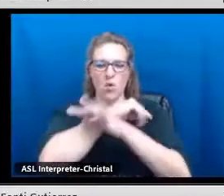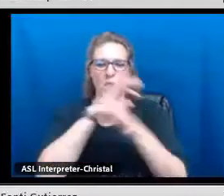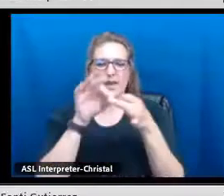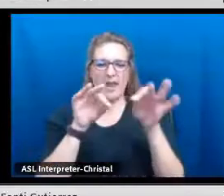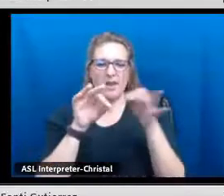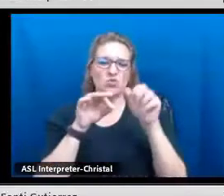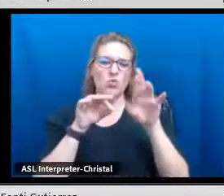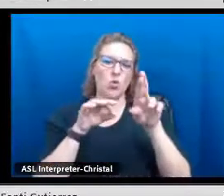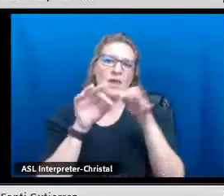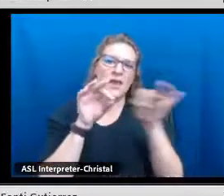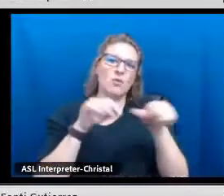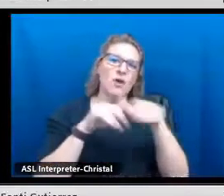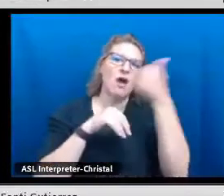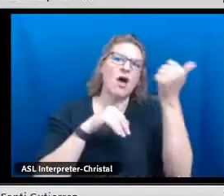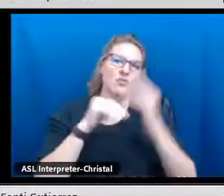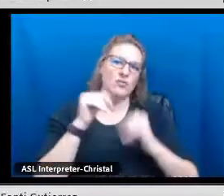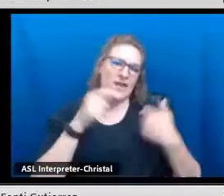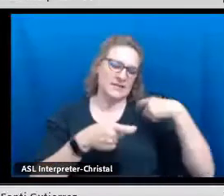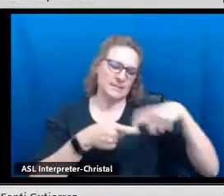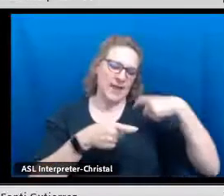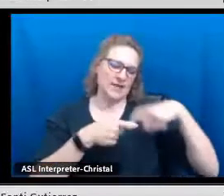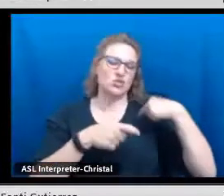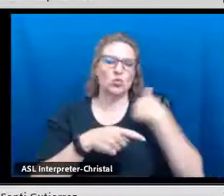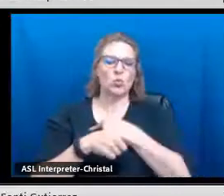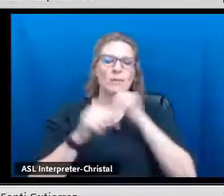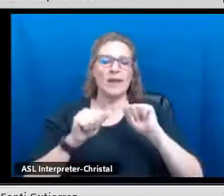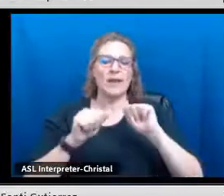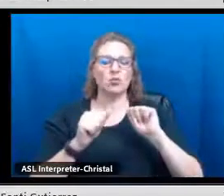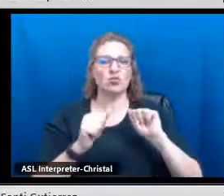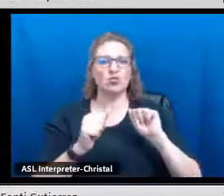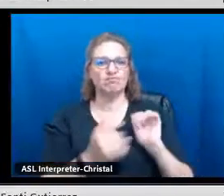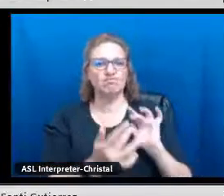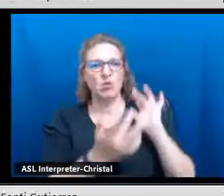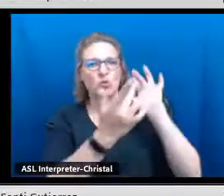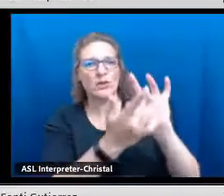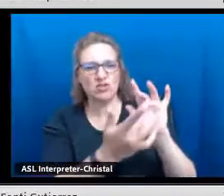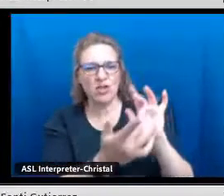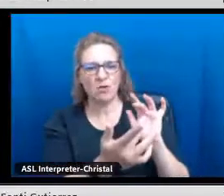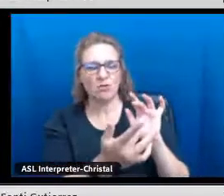needed a foreign language or languages other than Spanish.